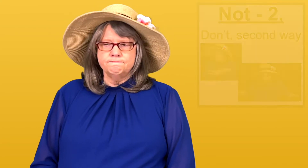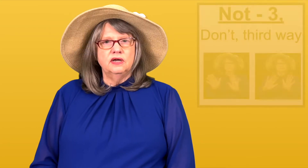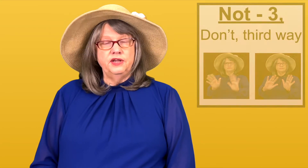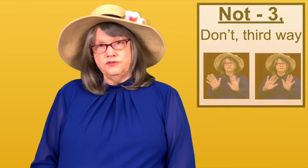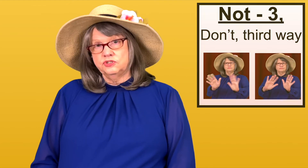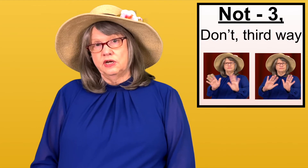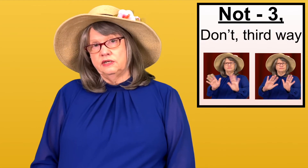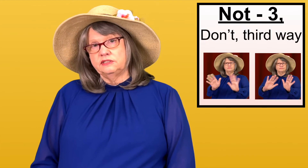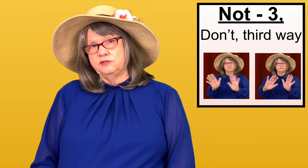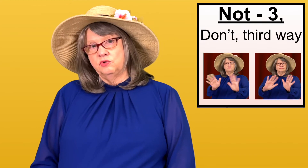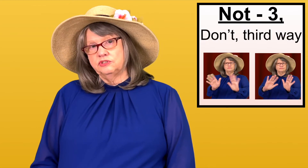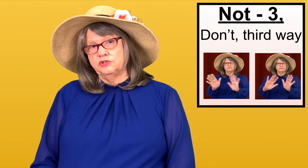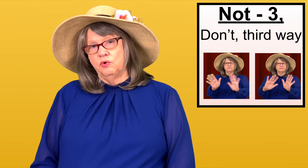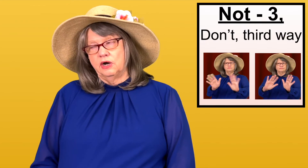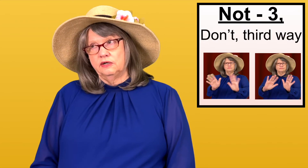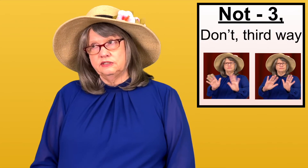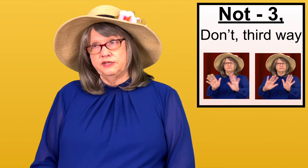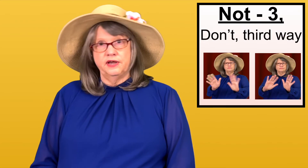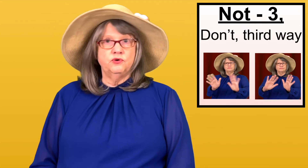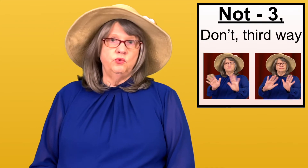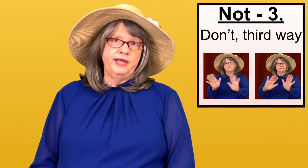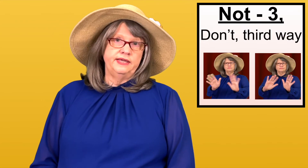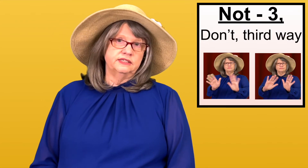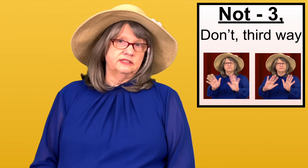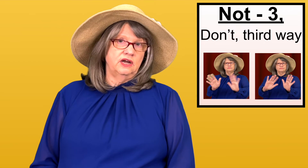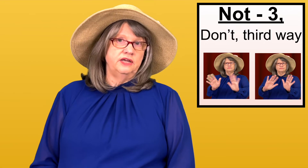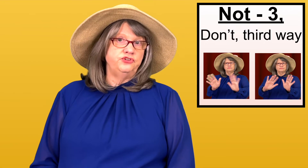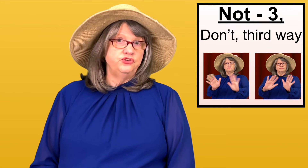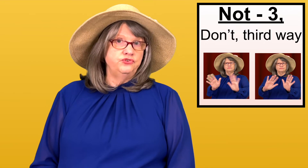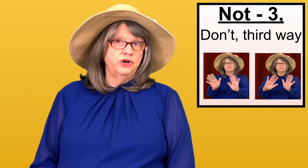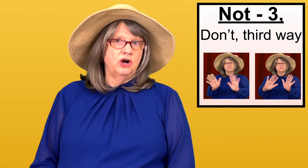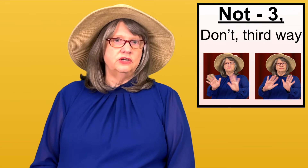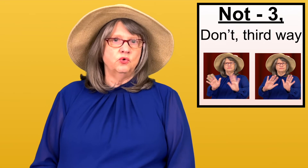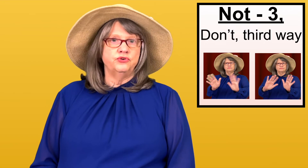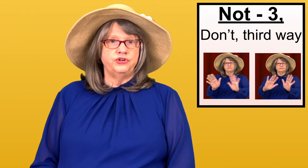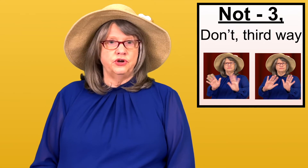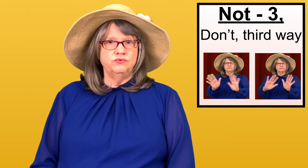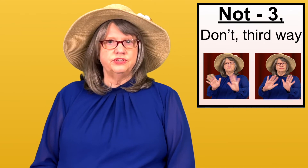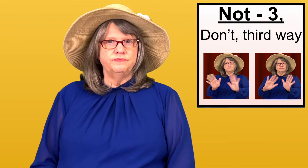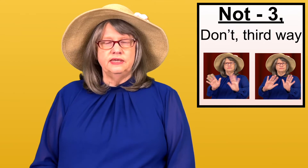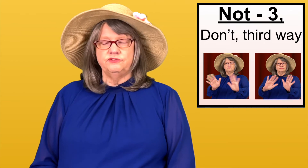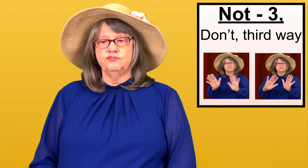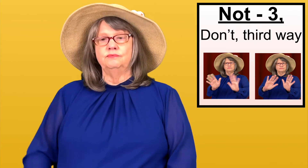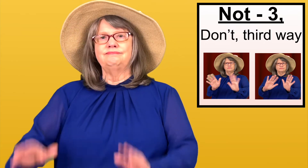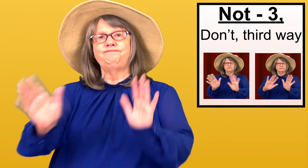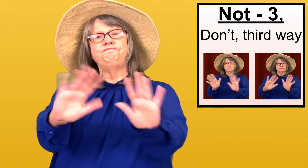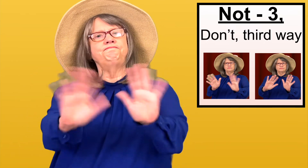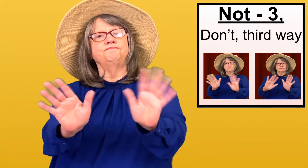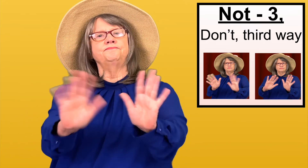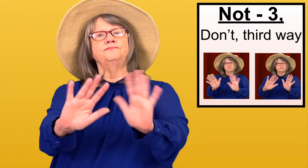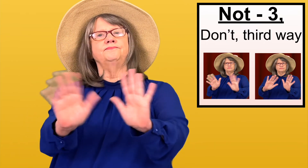Another sign I see once in a while is another way to sign DO-NOT. OR DON'T. It's...